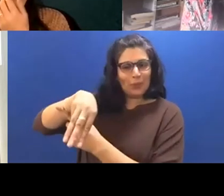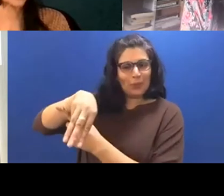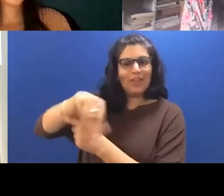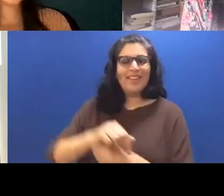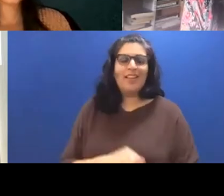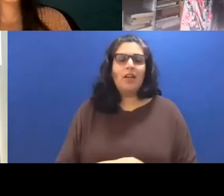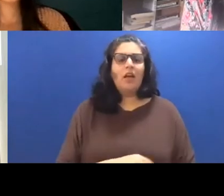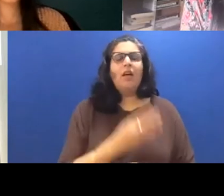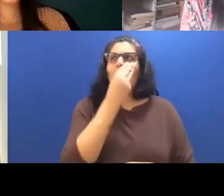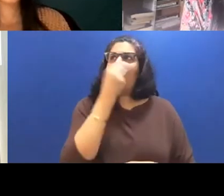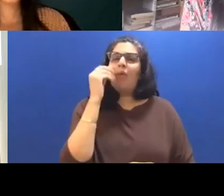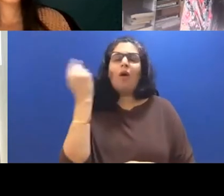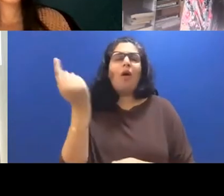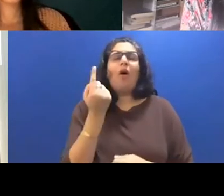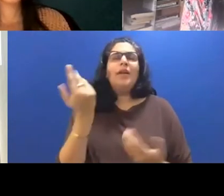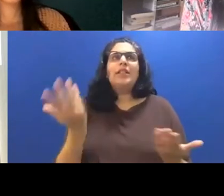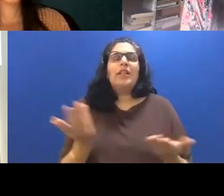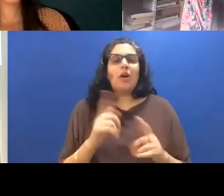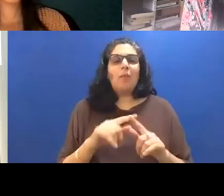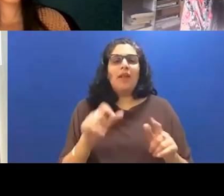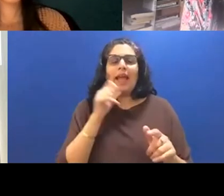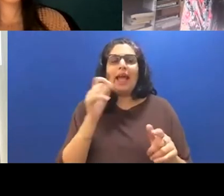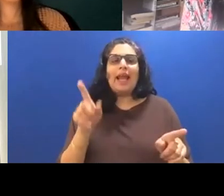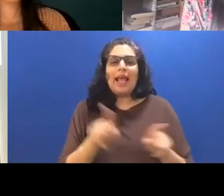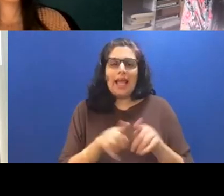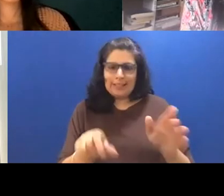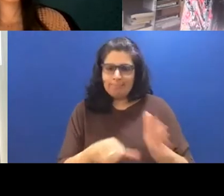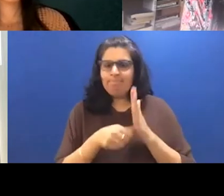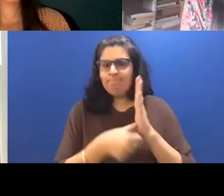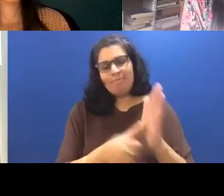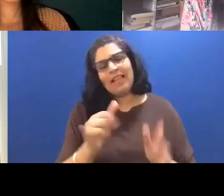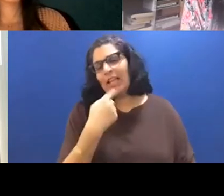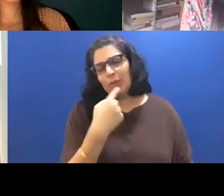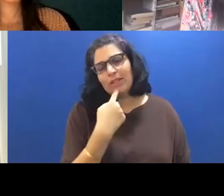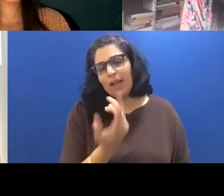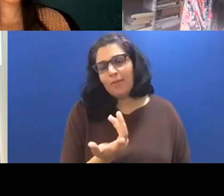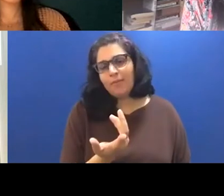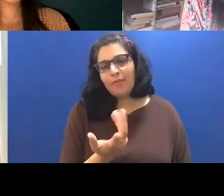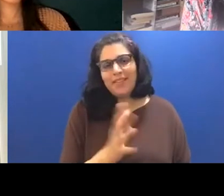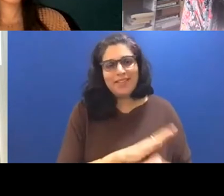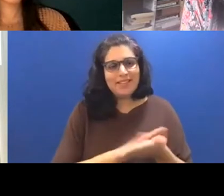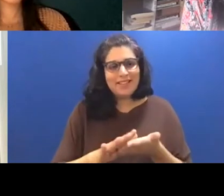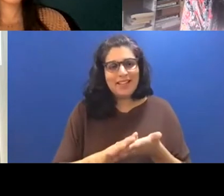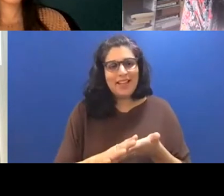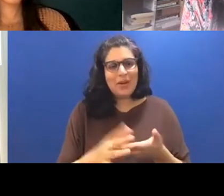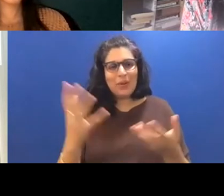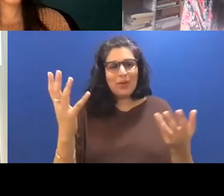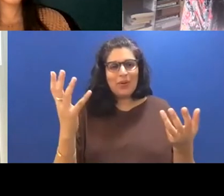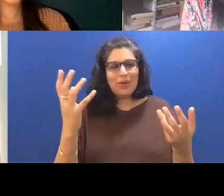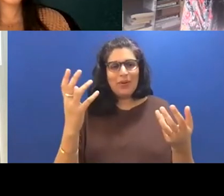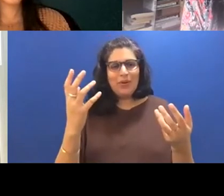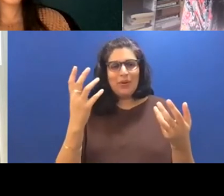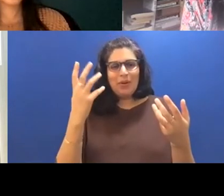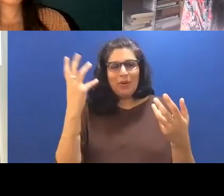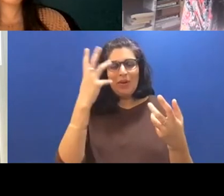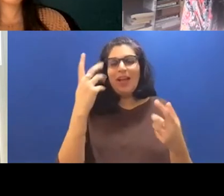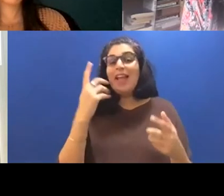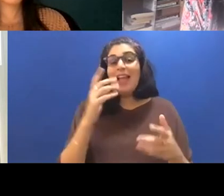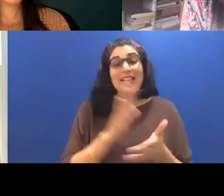they were always here but they were not as prominent like you say it's so nice because like everyone here has read so many versions of this book. That's why their questions are